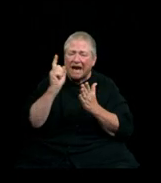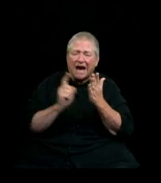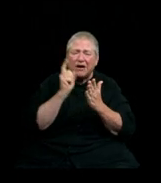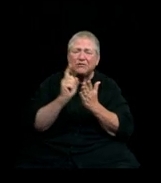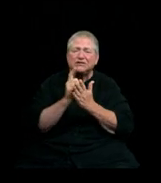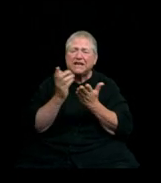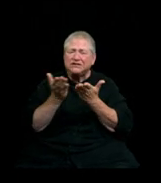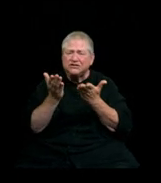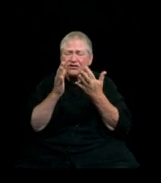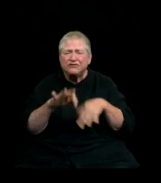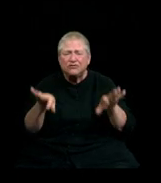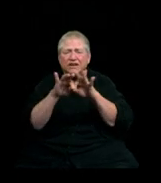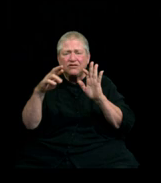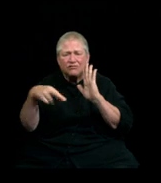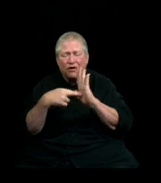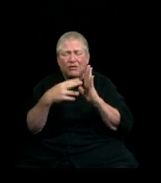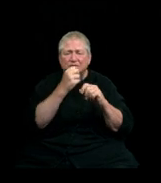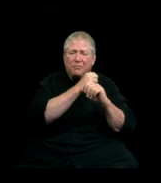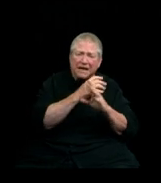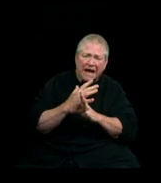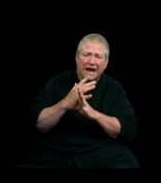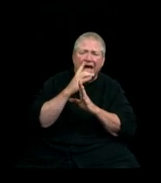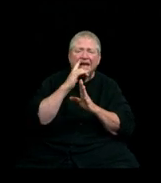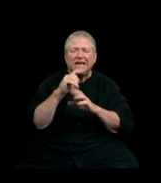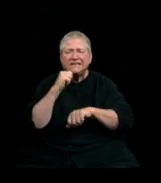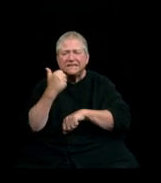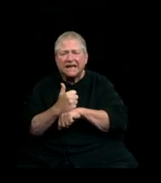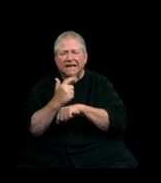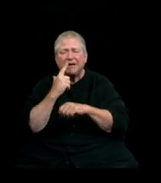planning and implementing today’s virtual graduation ceremony.